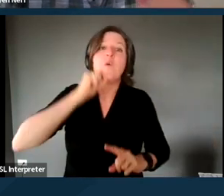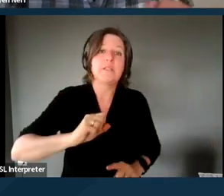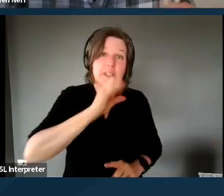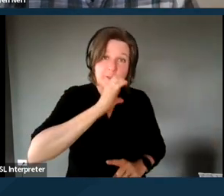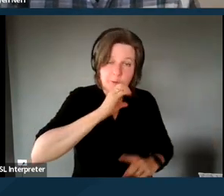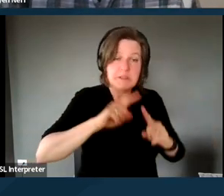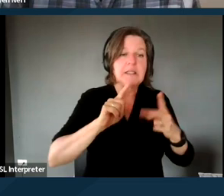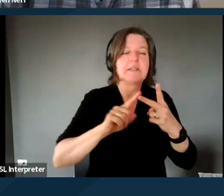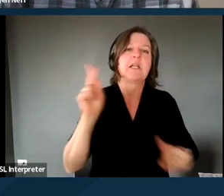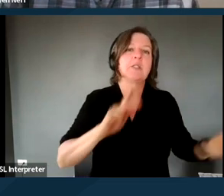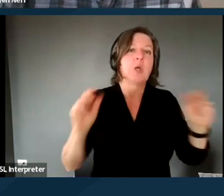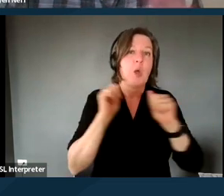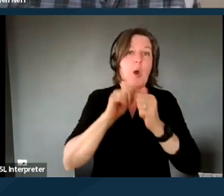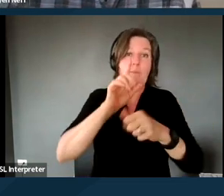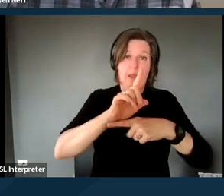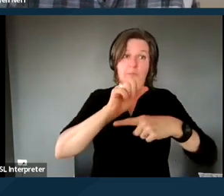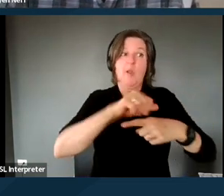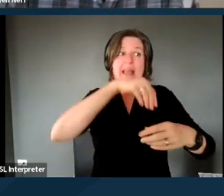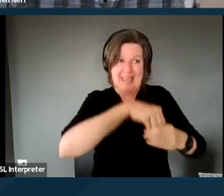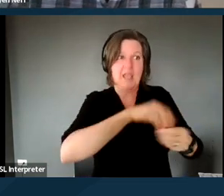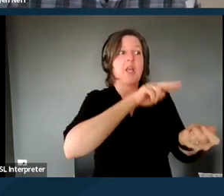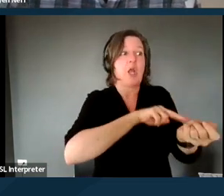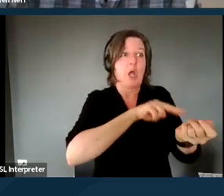from a nursing facility to a less restrictive setting.